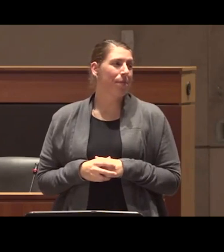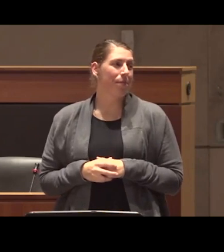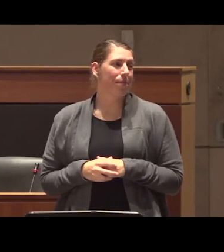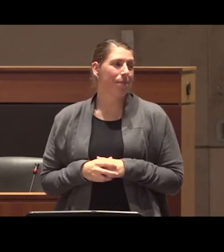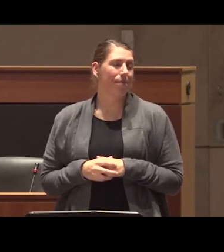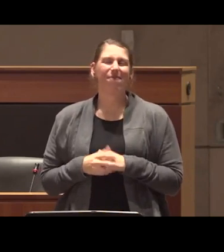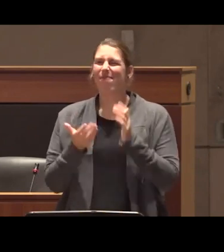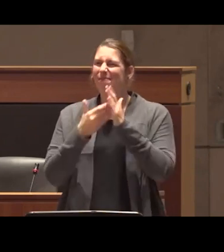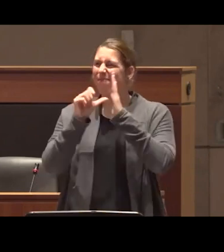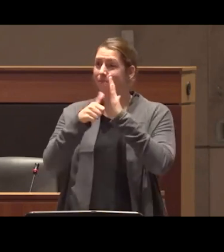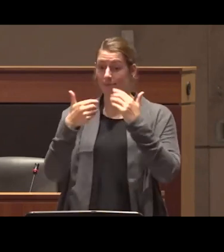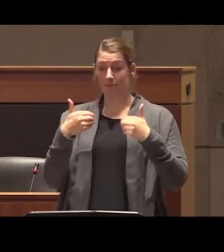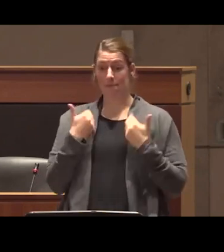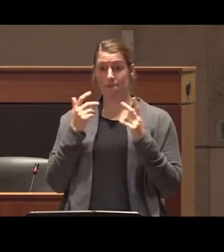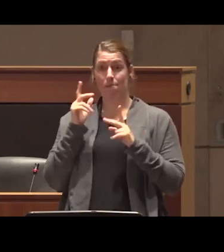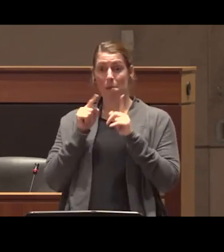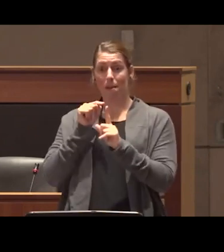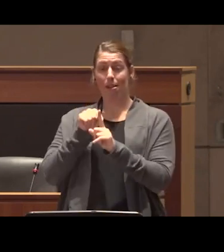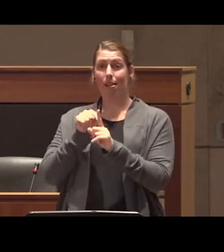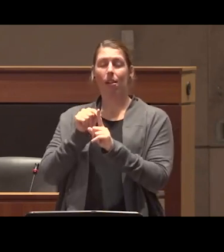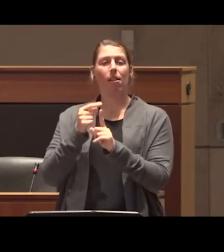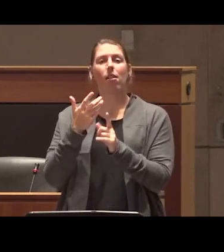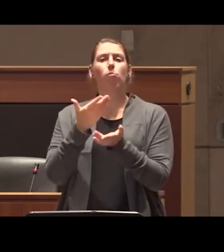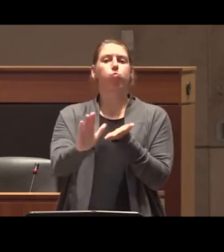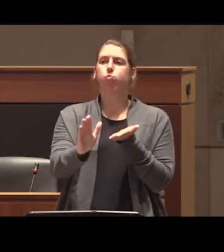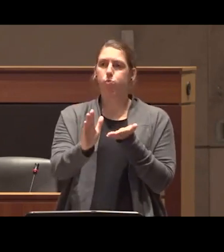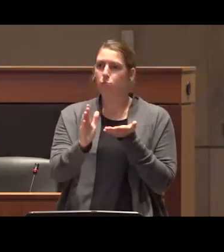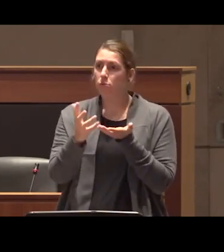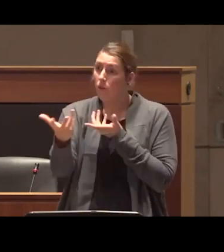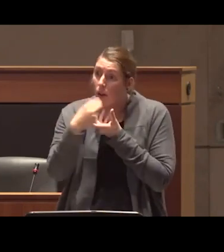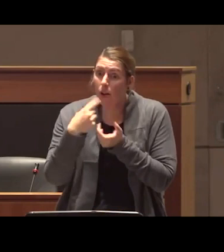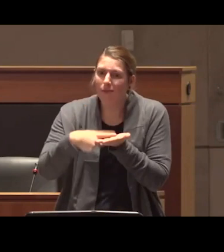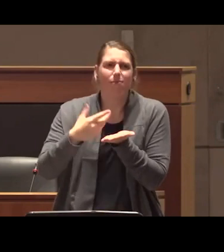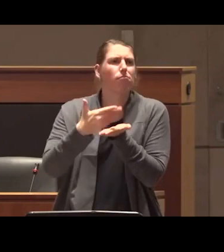I said young people have been almost entirely excluded from conversations about drug policy